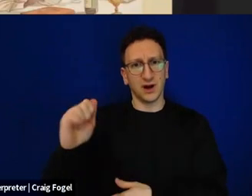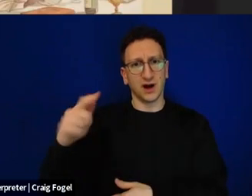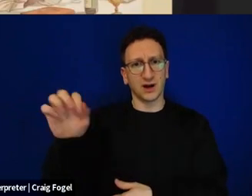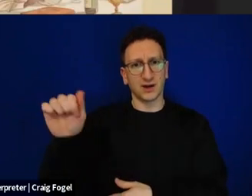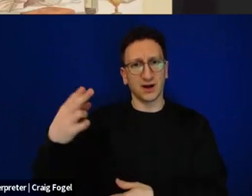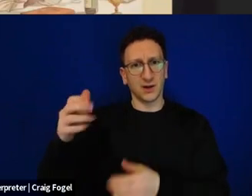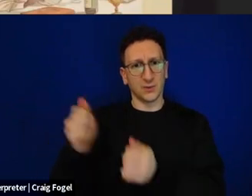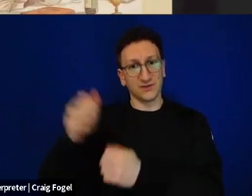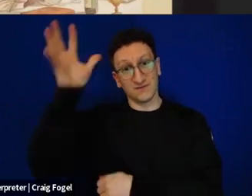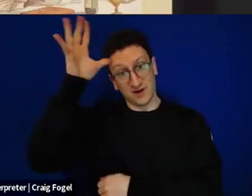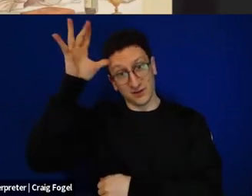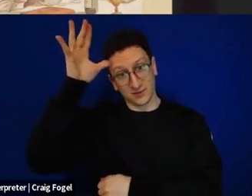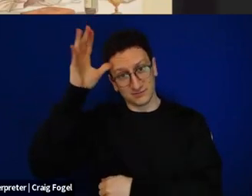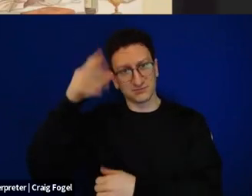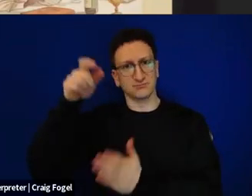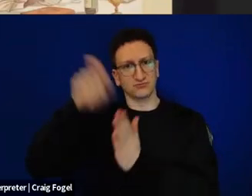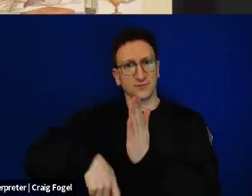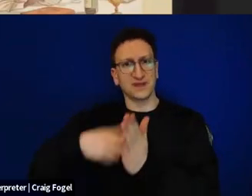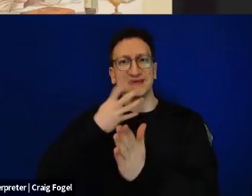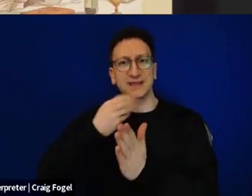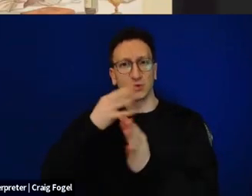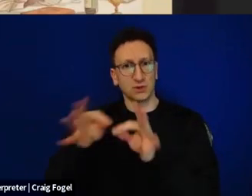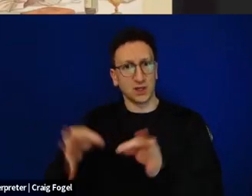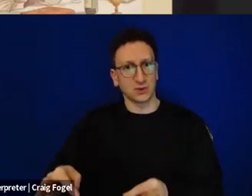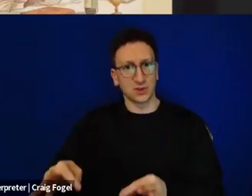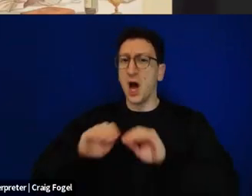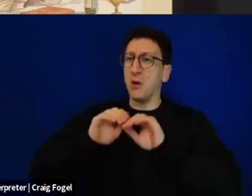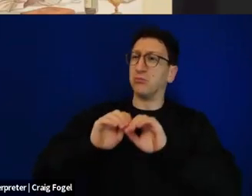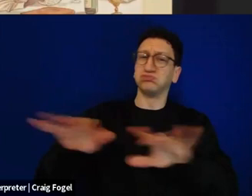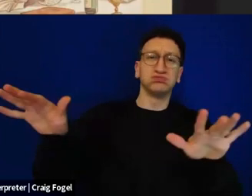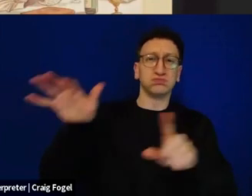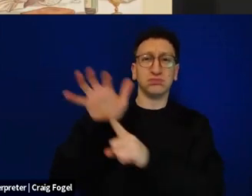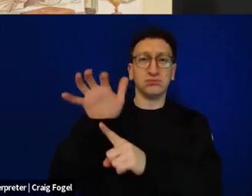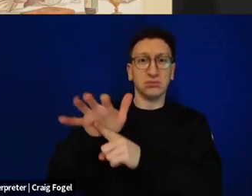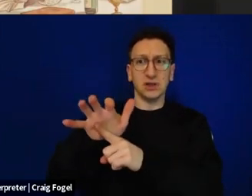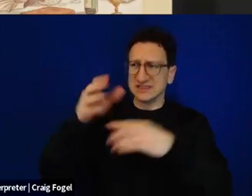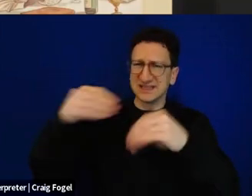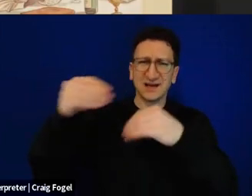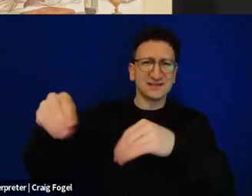Yisraelit, that thankfully was extremely successful and sold over 70,000 copies.